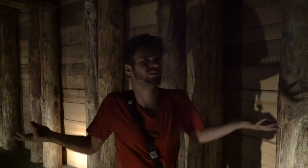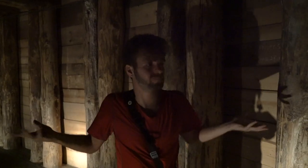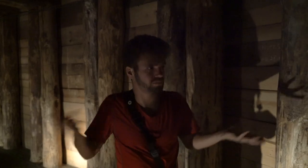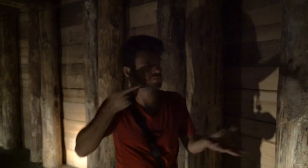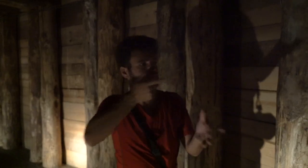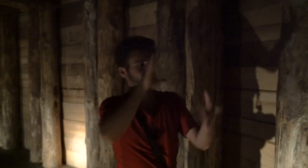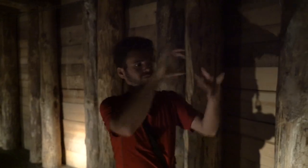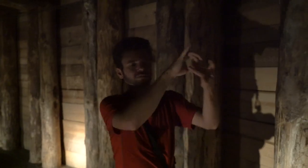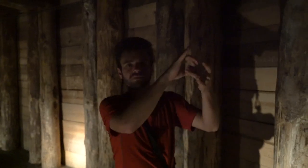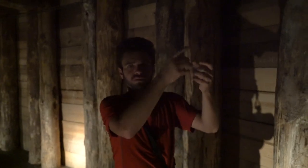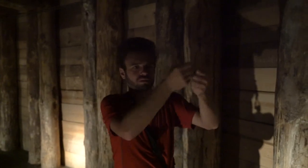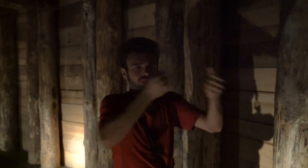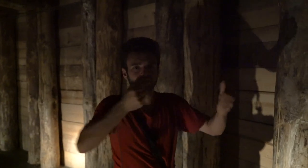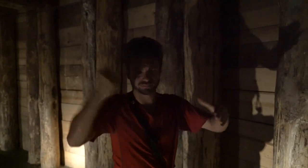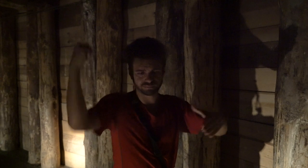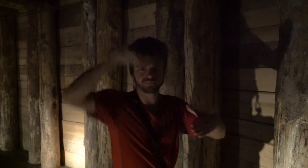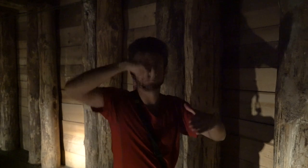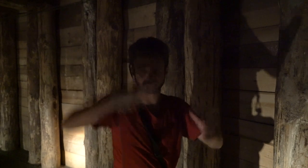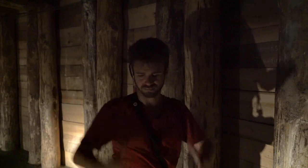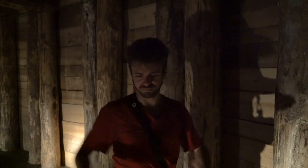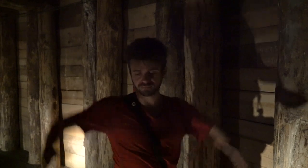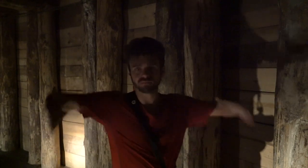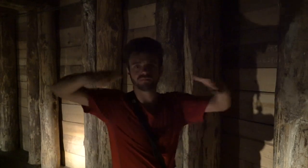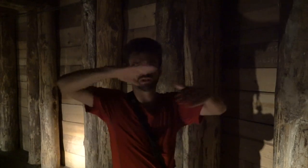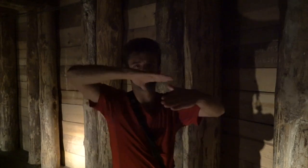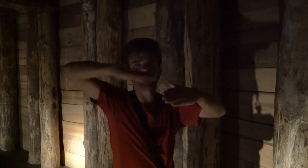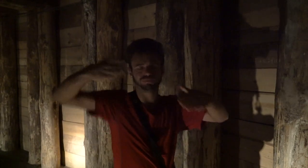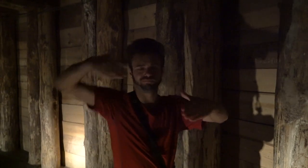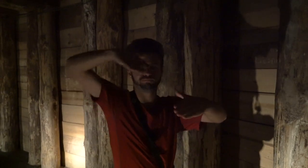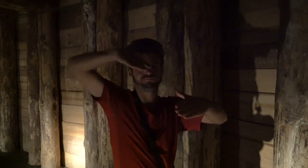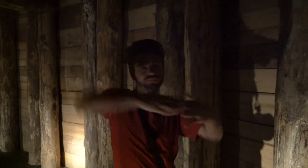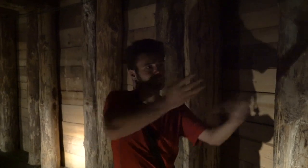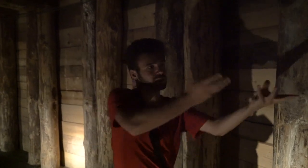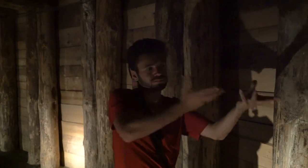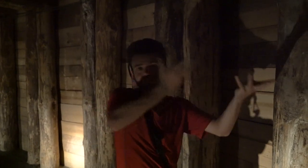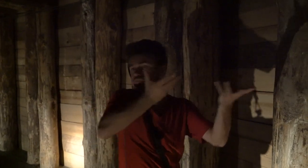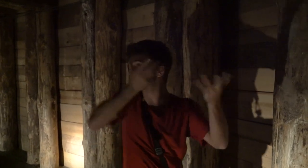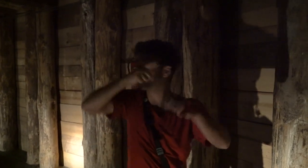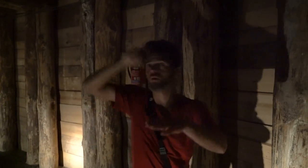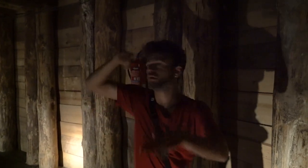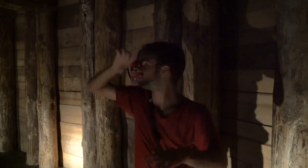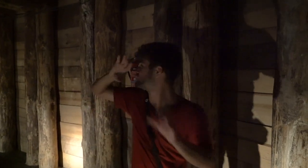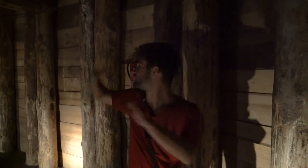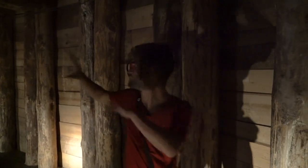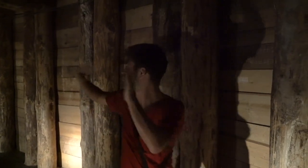The miners had a salt bag, so they hang it to the wire that they could carry it all the way to outside.